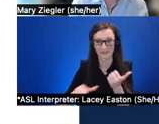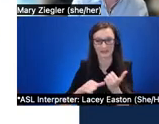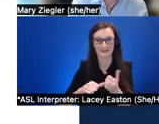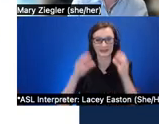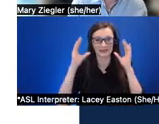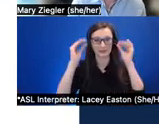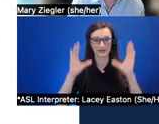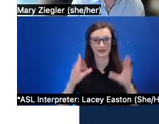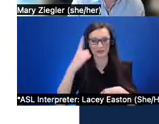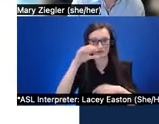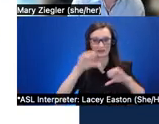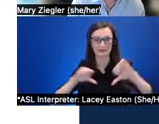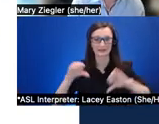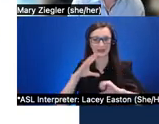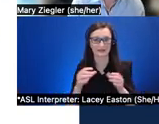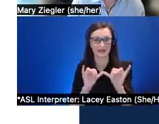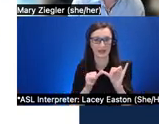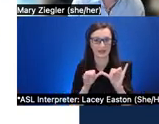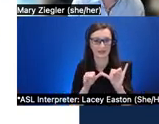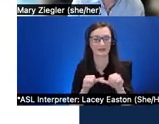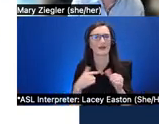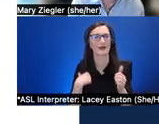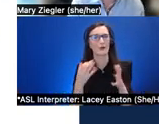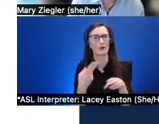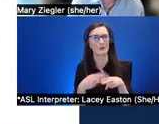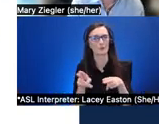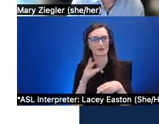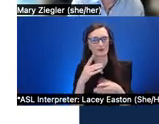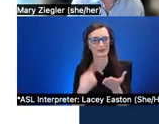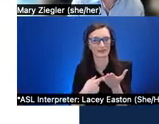uh so i just want to briefly talk about some of the research we've been doing related to